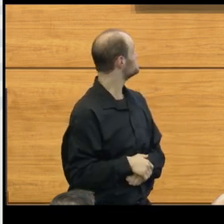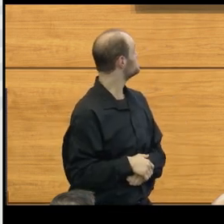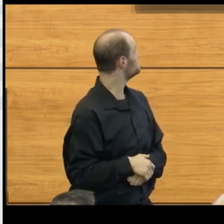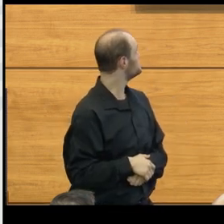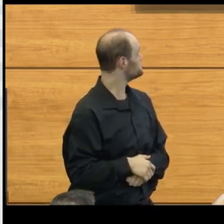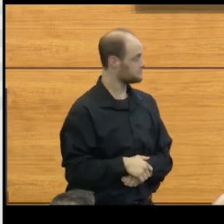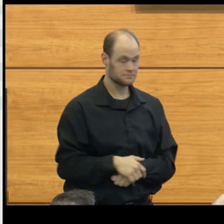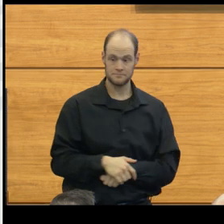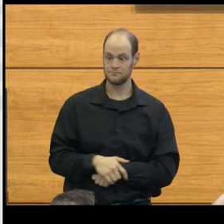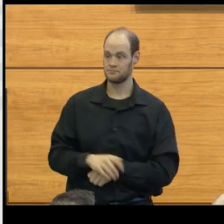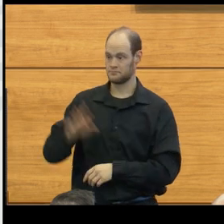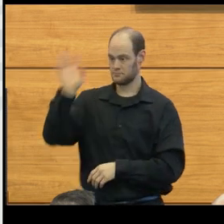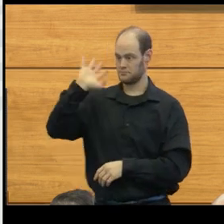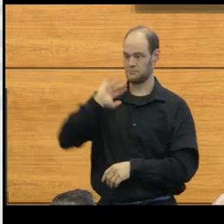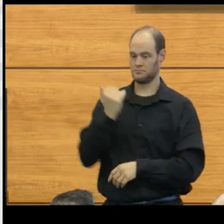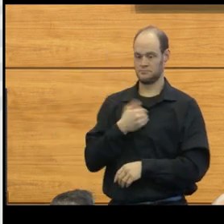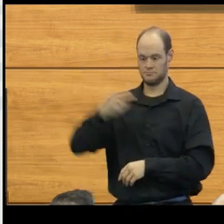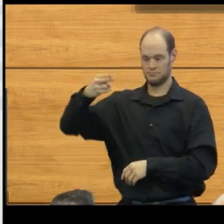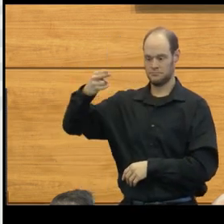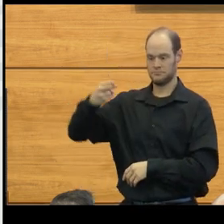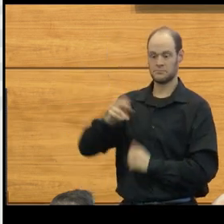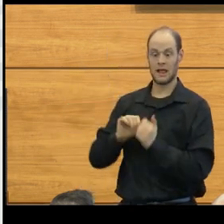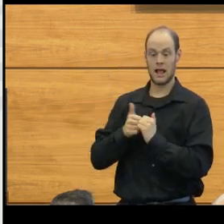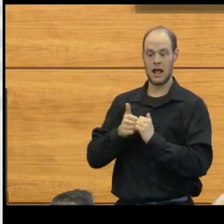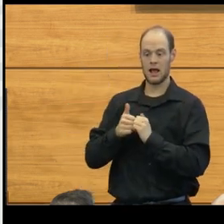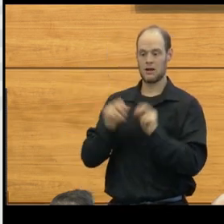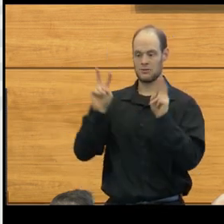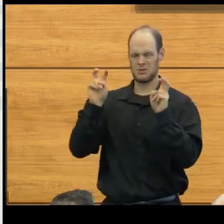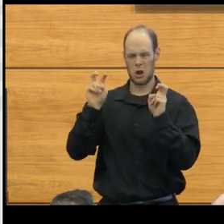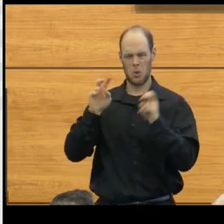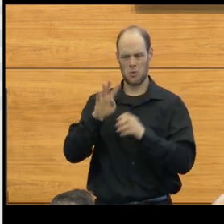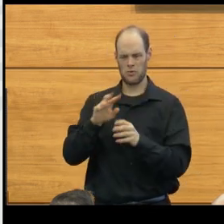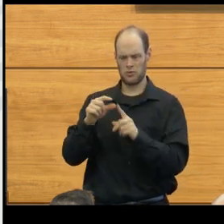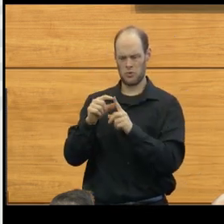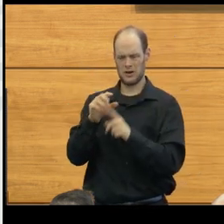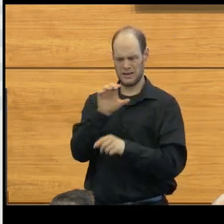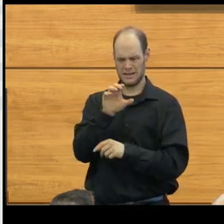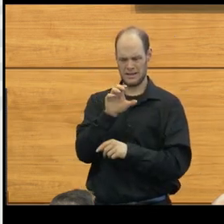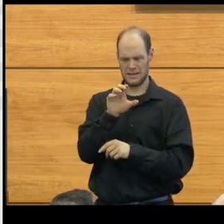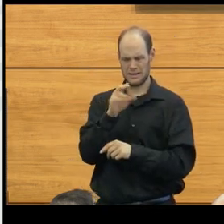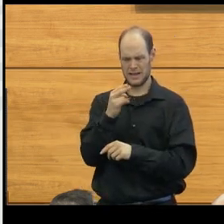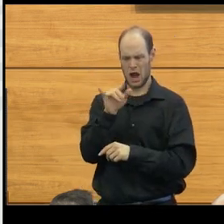If we look back on our history of how the term even came about, chiari malformation,